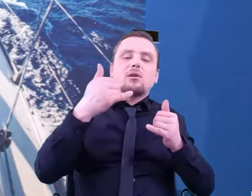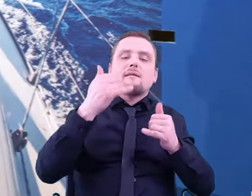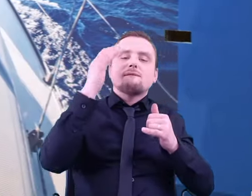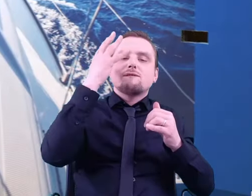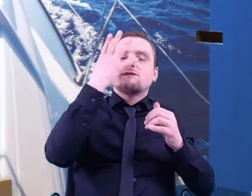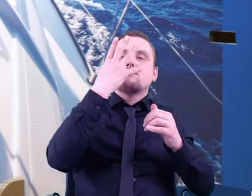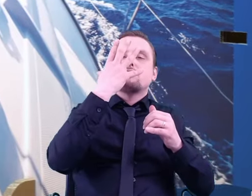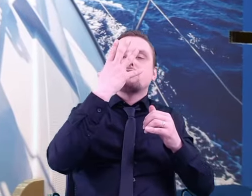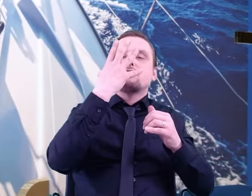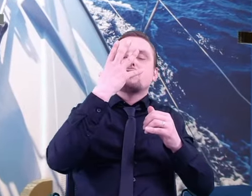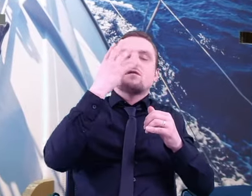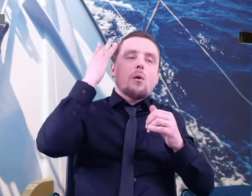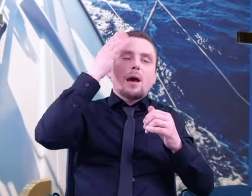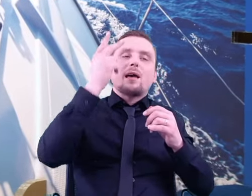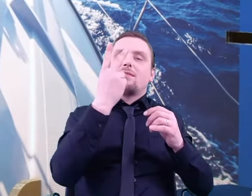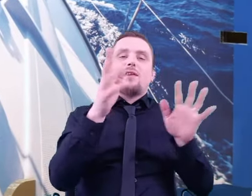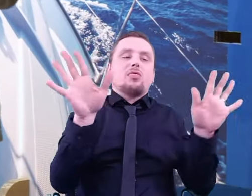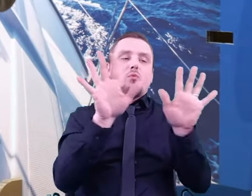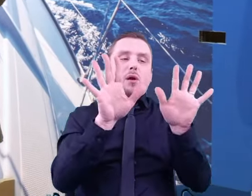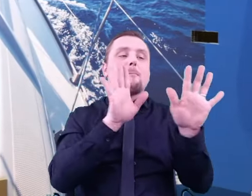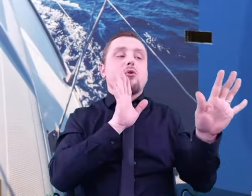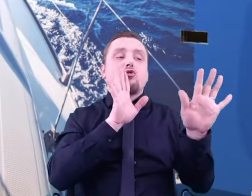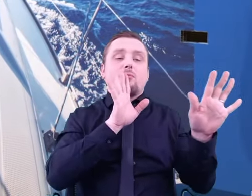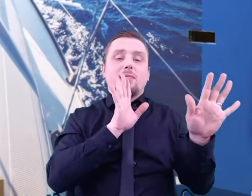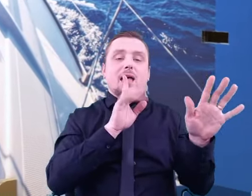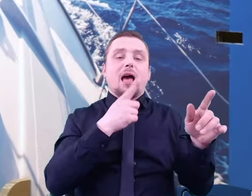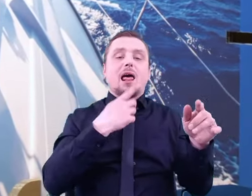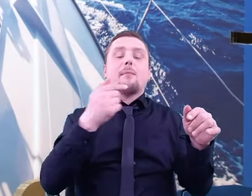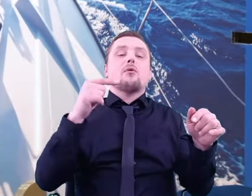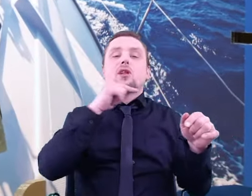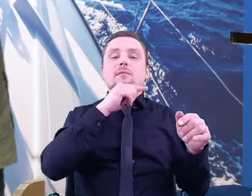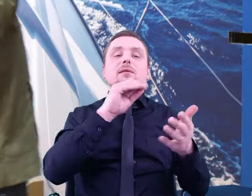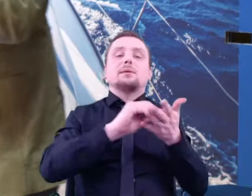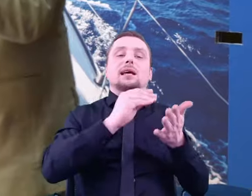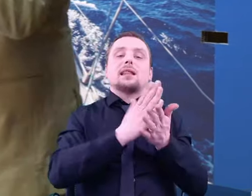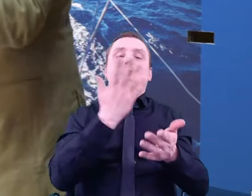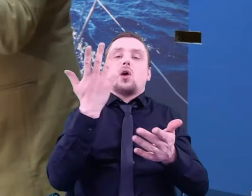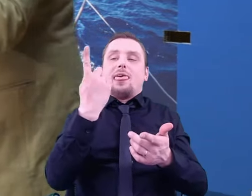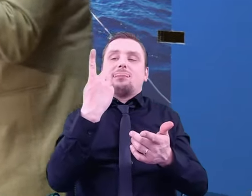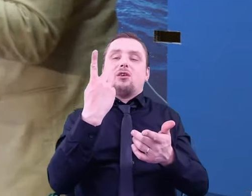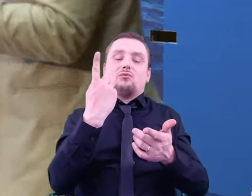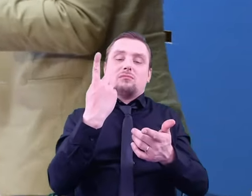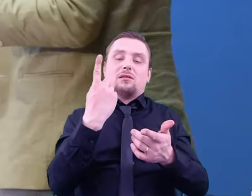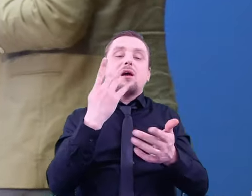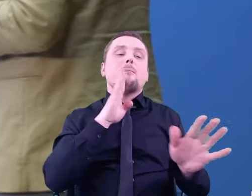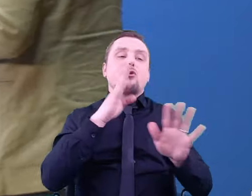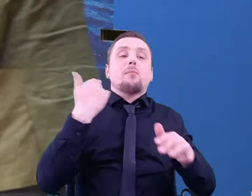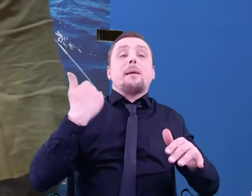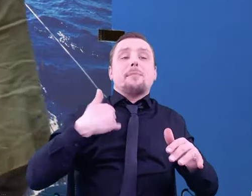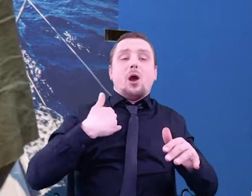While they are very similar, we can usually write with only one of them. Therefore, they have different functions.